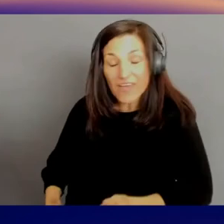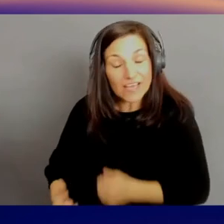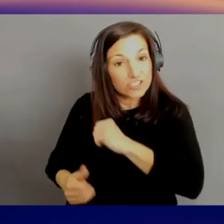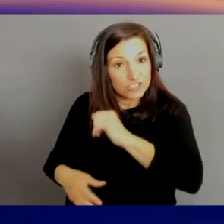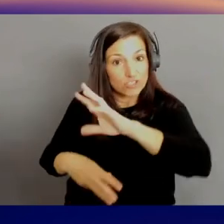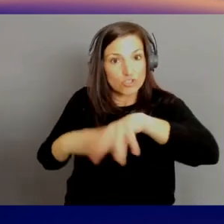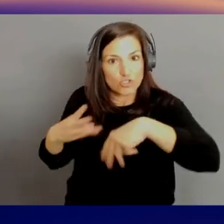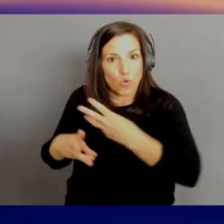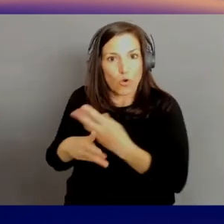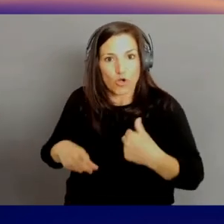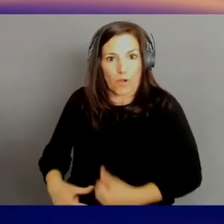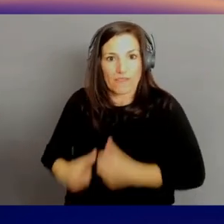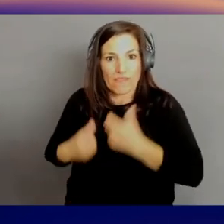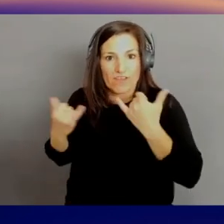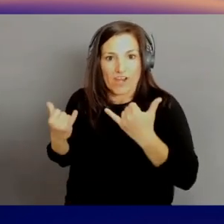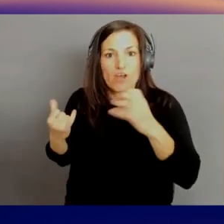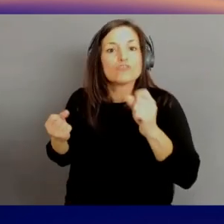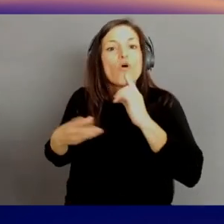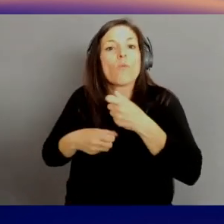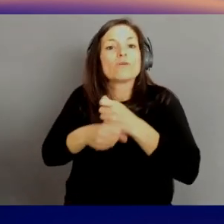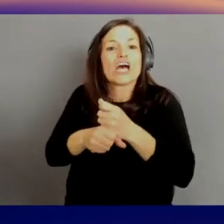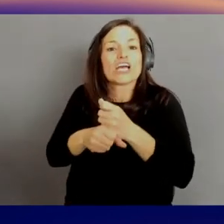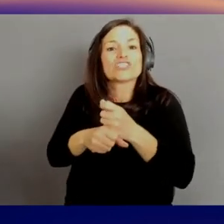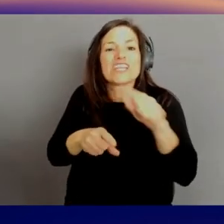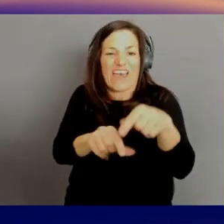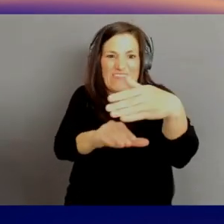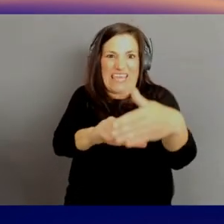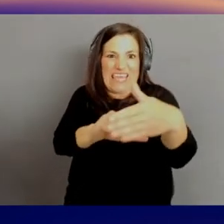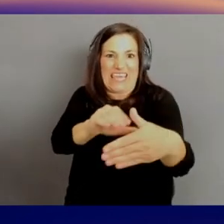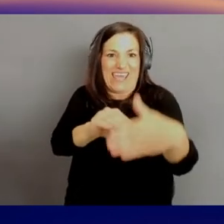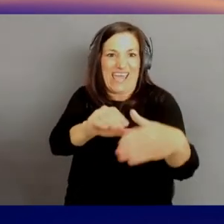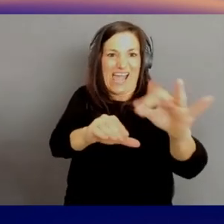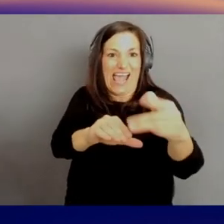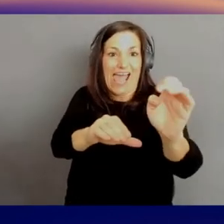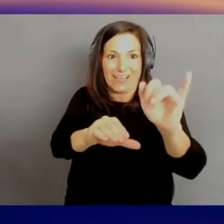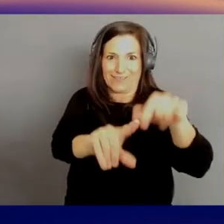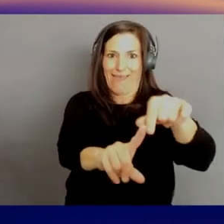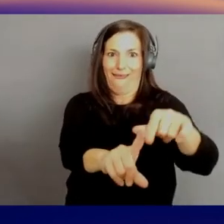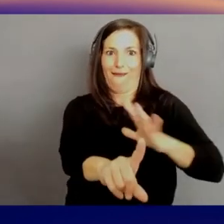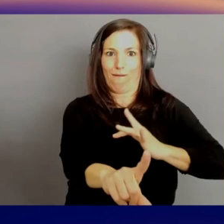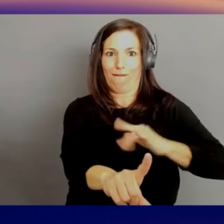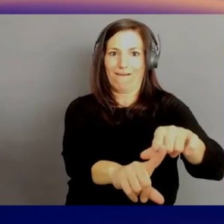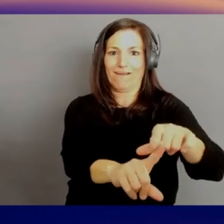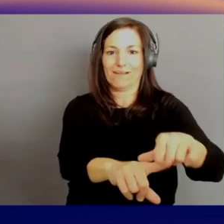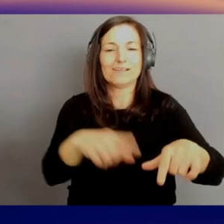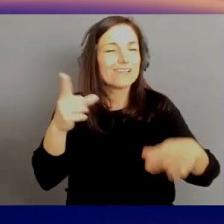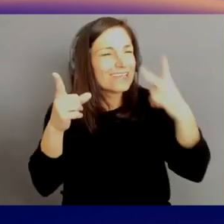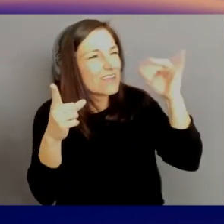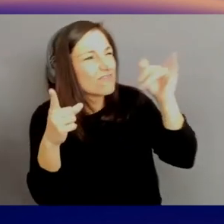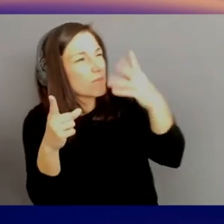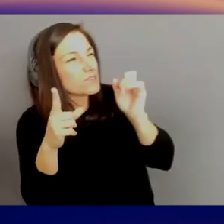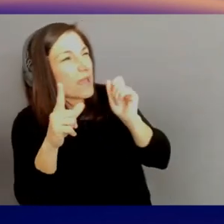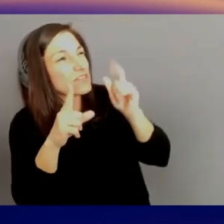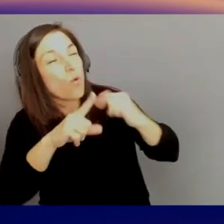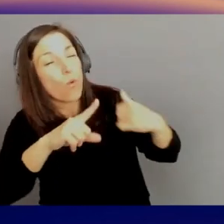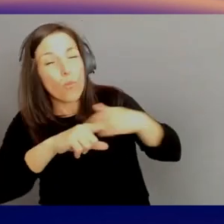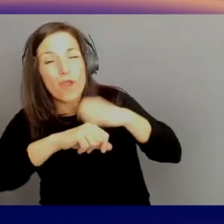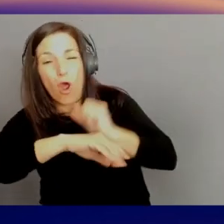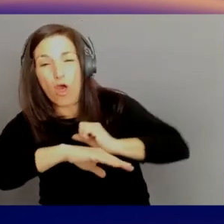Yeah, and what you'll see from a space perspective is, we're launching 20,000 satellites. Not AWS, but the world, in the next few years.